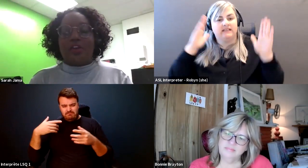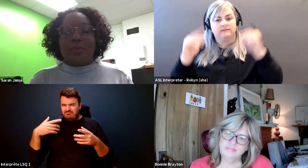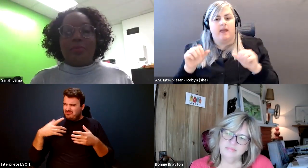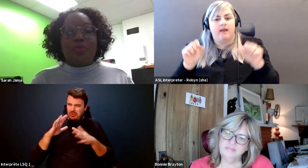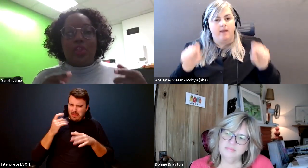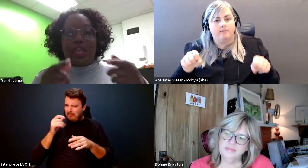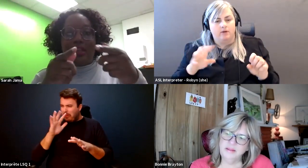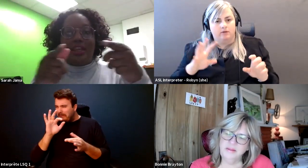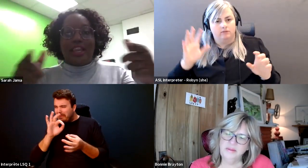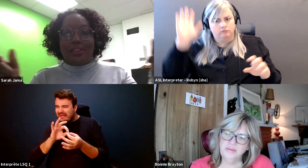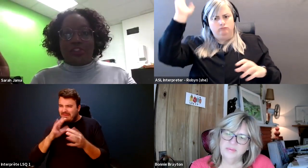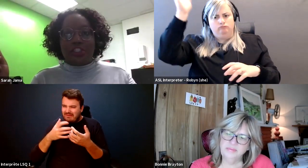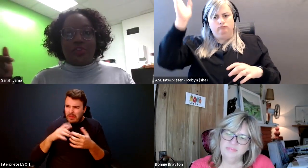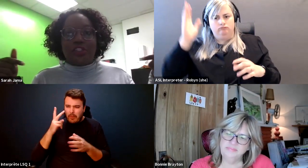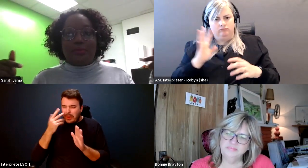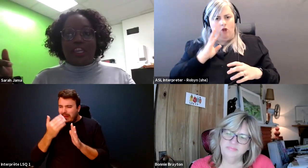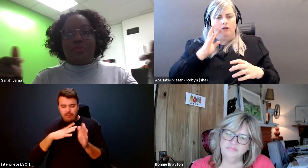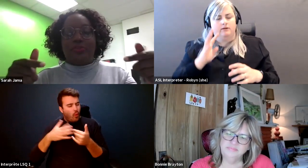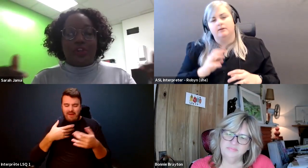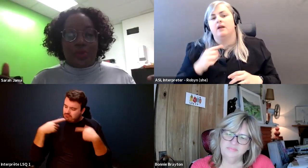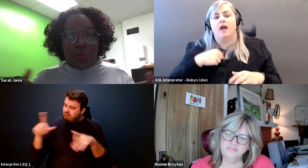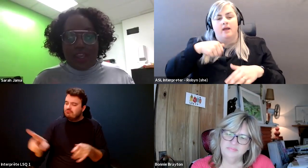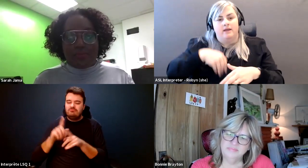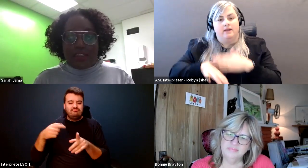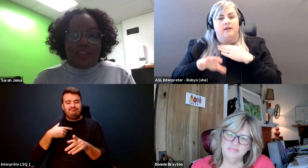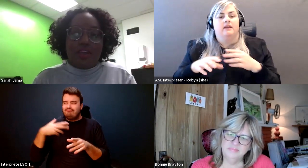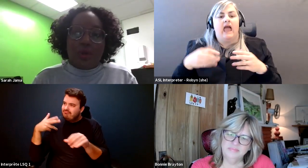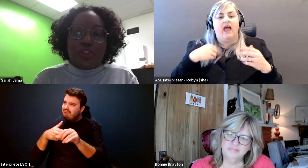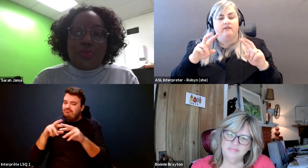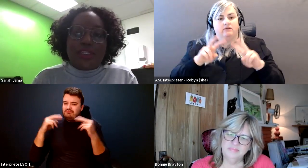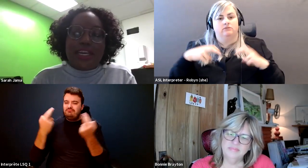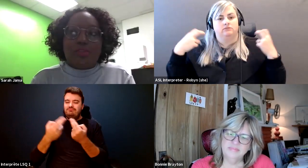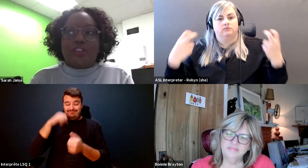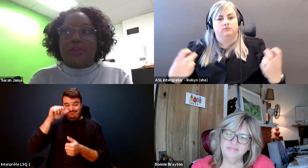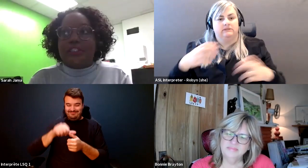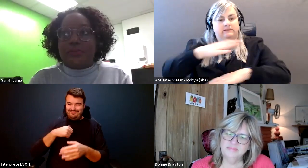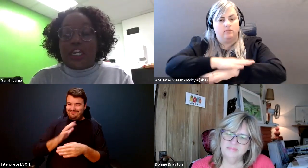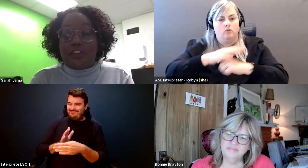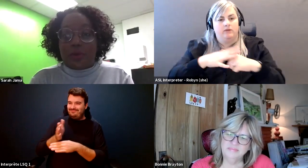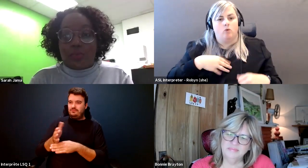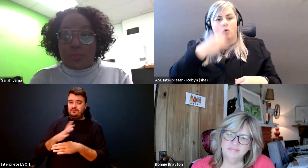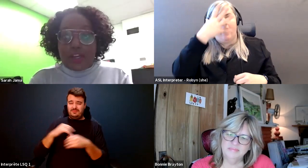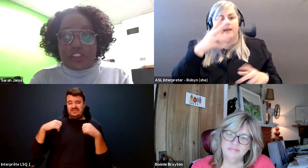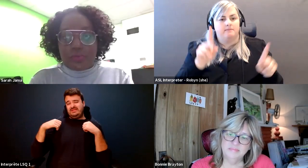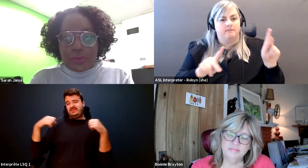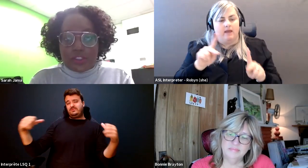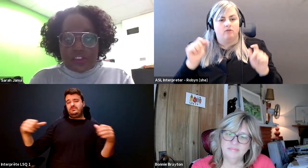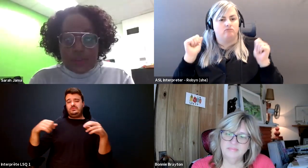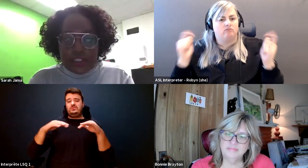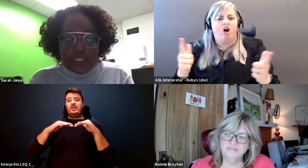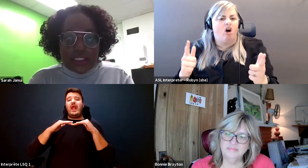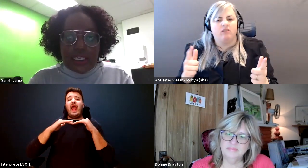Sarah Jama: And I remember rolling in and there was a u shaped table filled with white men most who didn't have disabilities themselves but we're parents with people with disabilities.